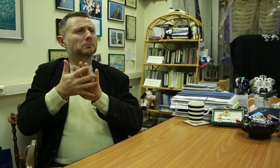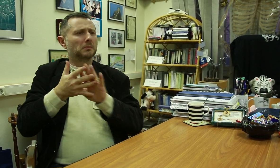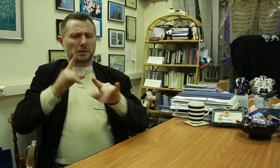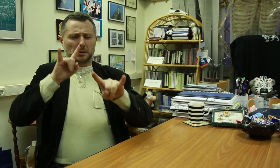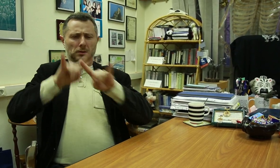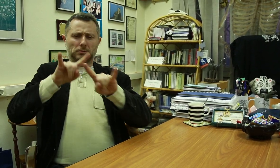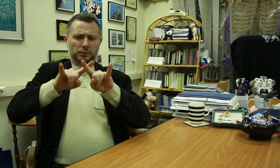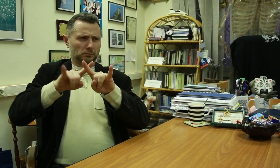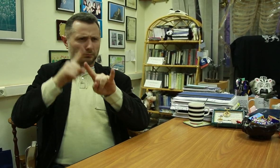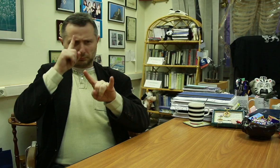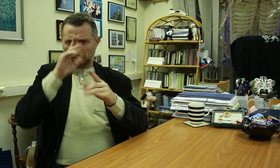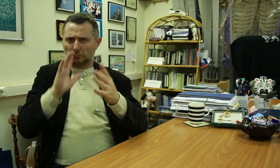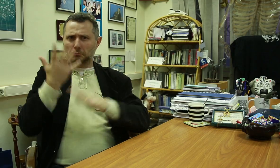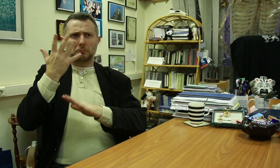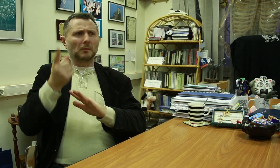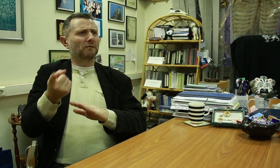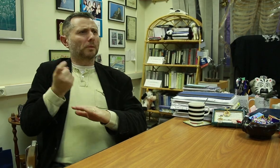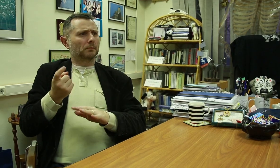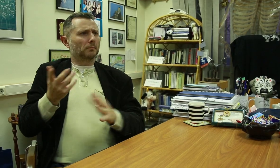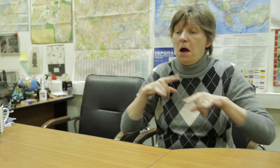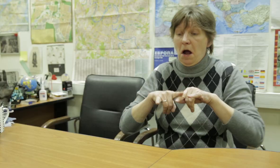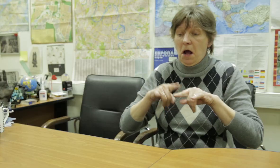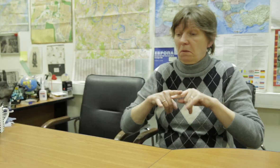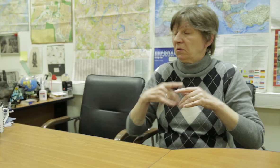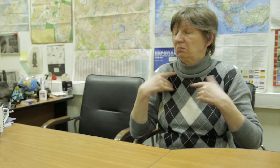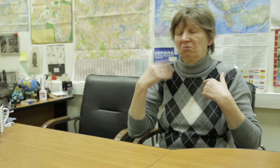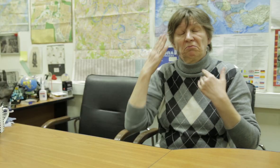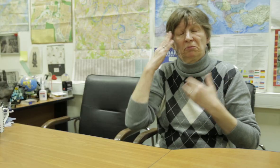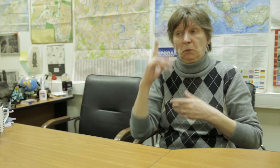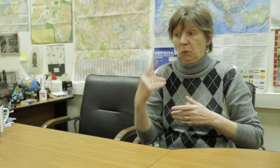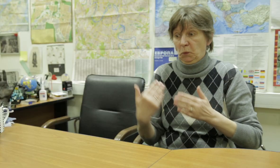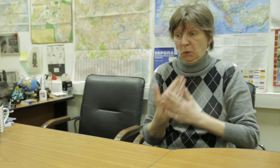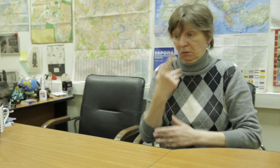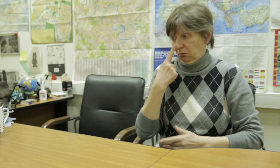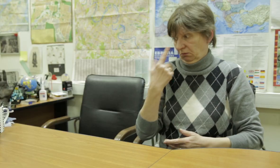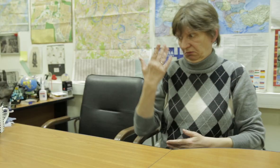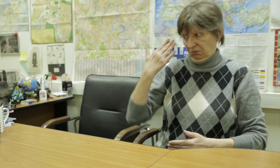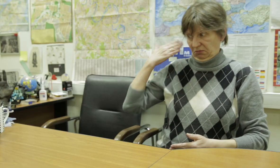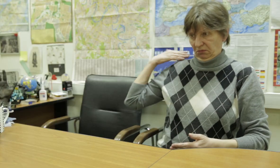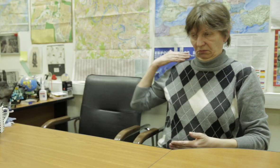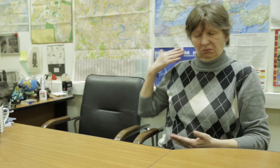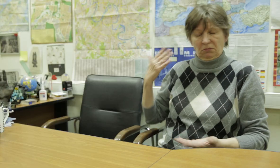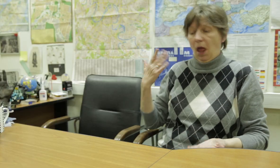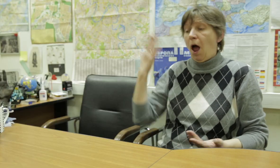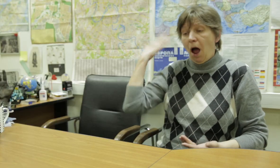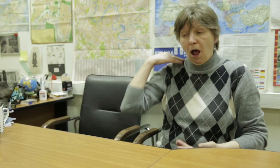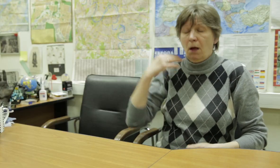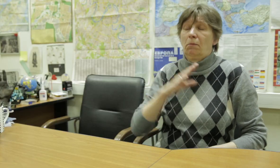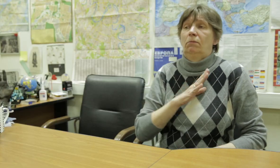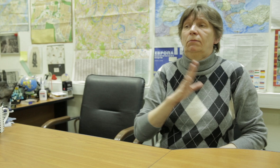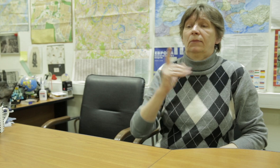the annual report. We have already released the reports from 2012 and 2013. These editions were